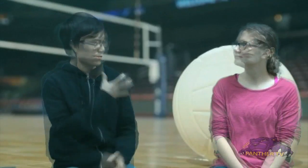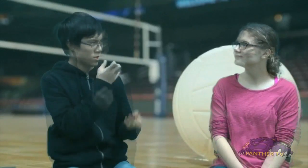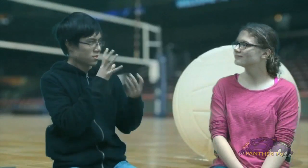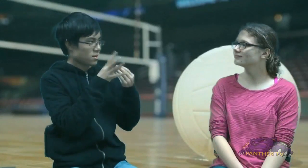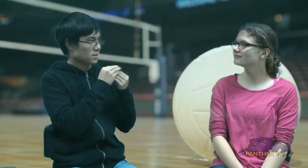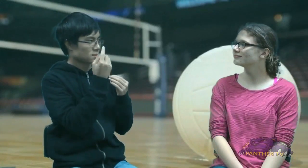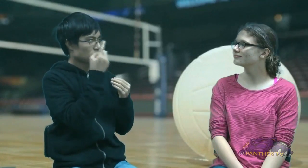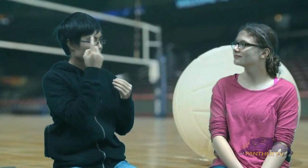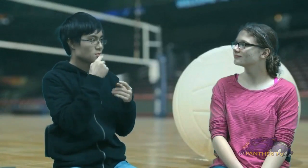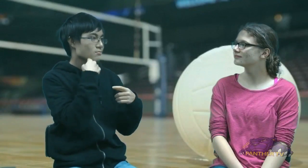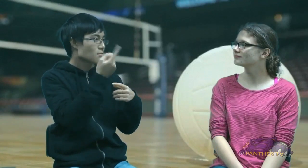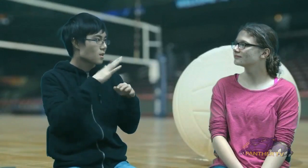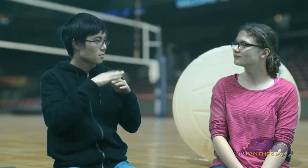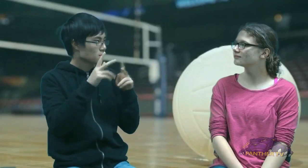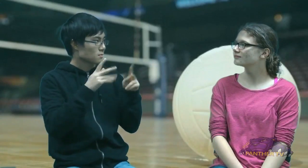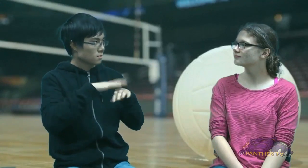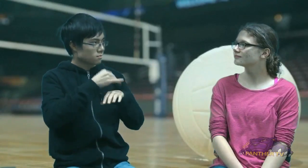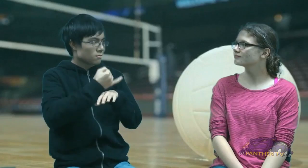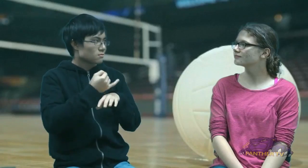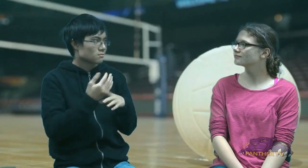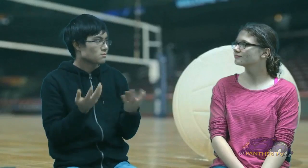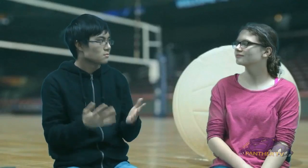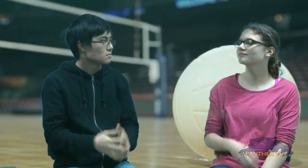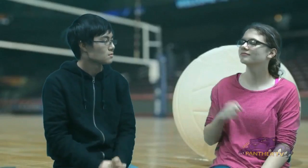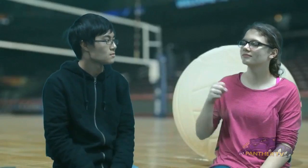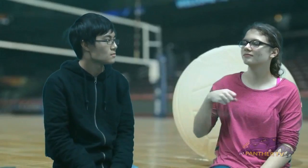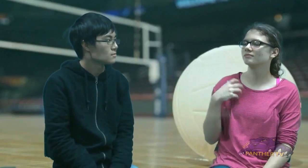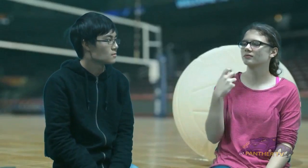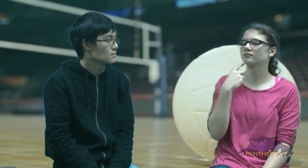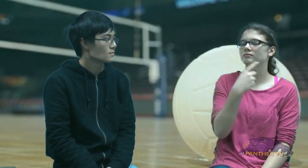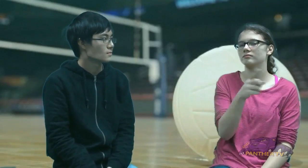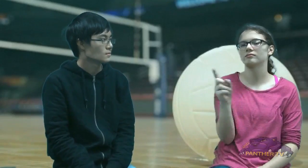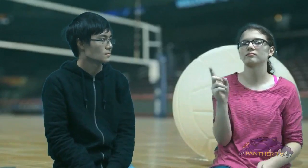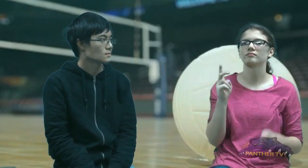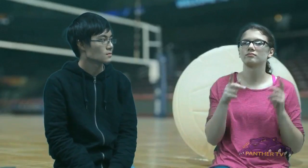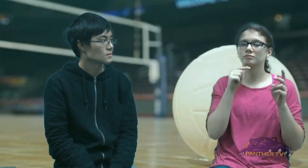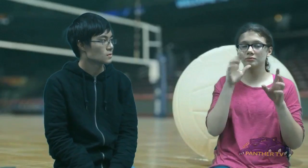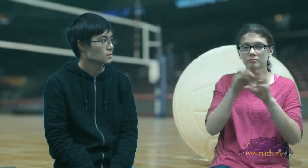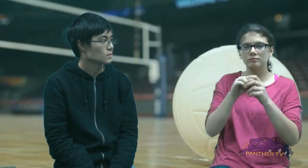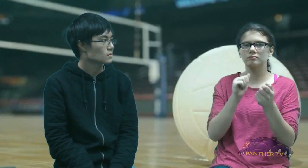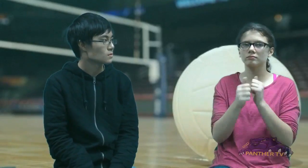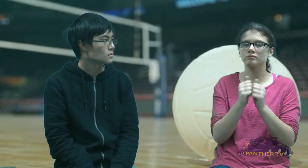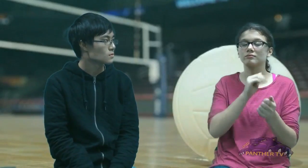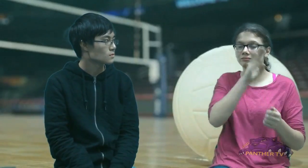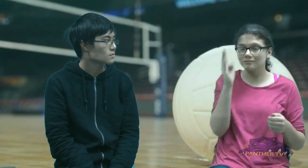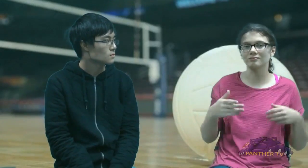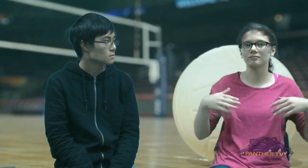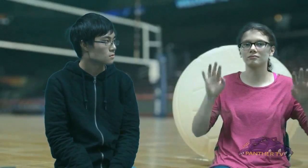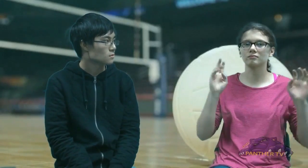Do you want to tell people about something on the campus? Yes, these people who is involved in sports, never give up, no matter what.